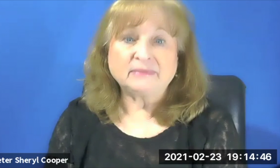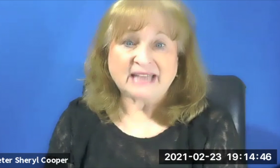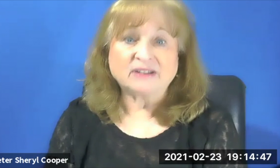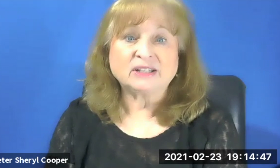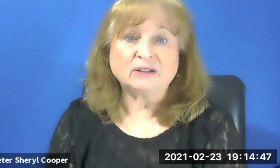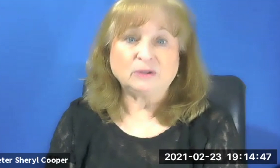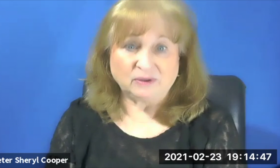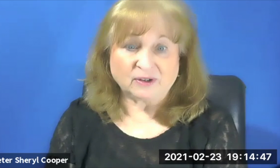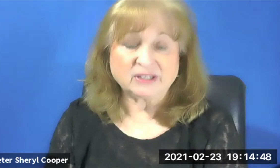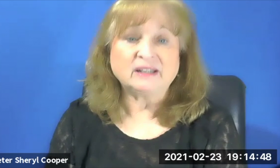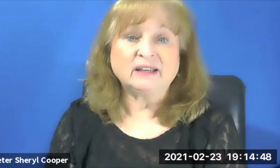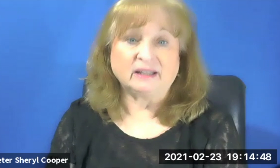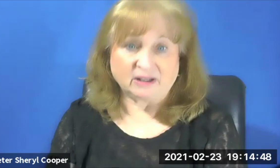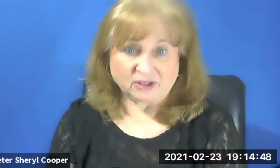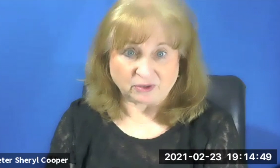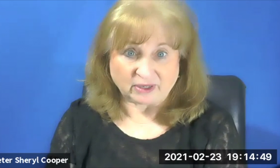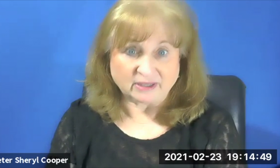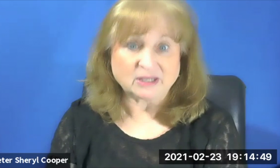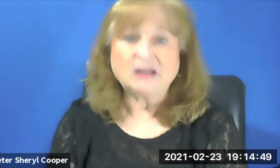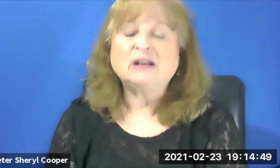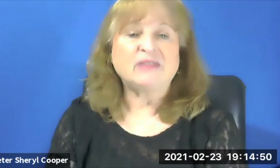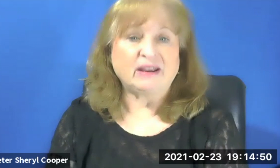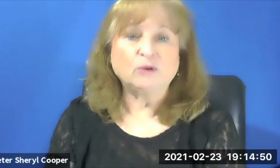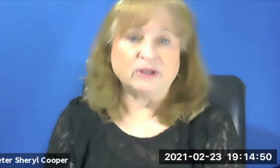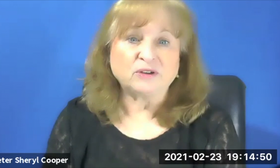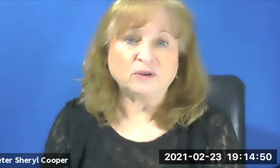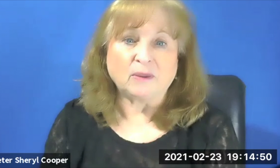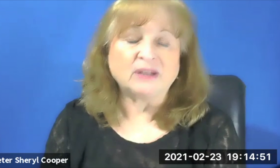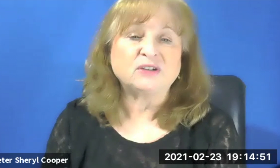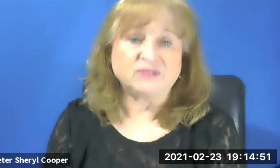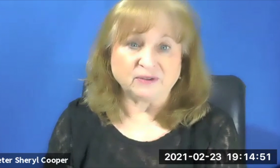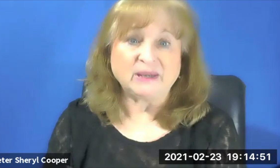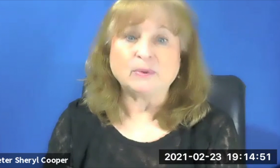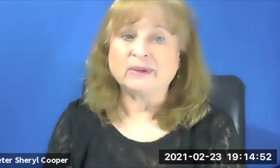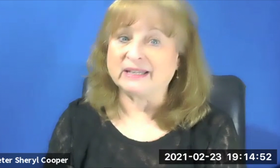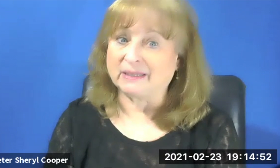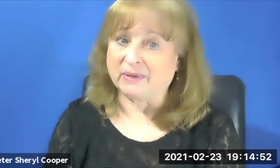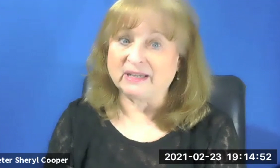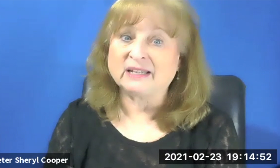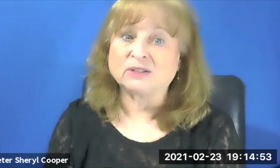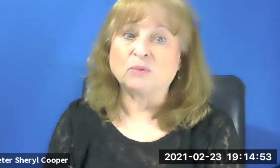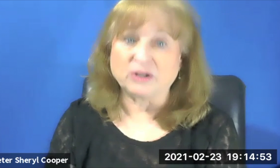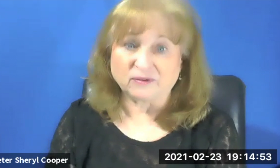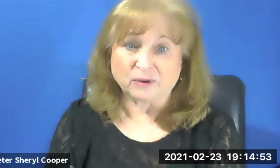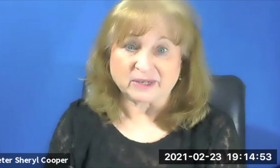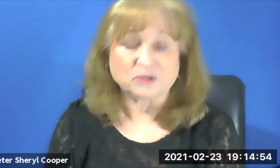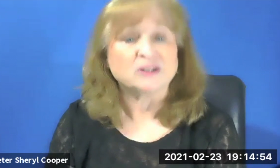Towson University Hillel students who interviewed a bunch of different People with Disabilities. It's a wonderful resource.